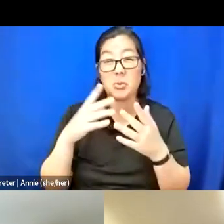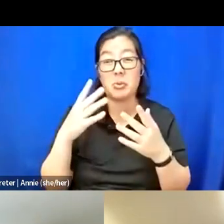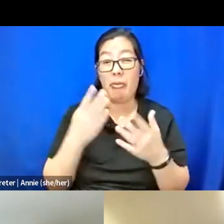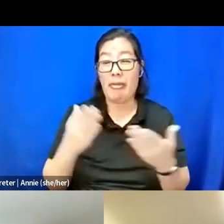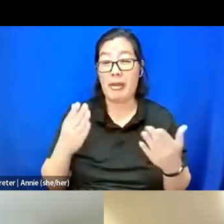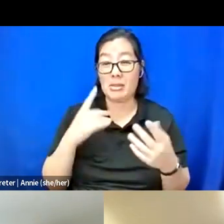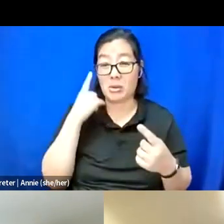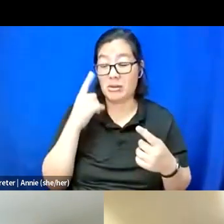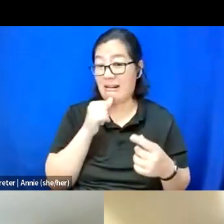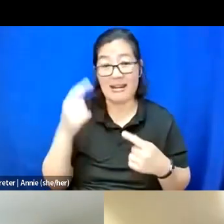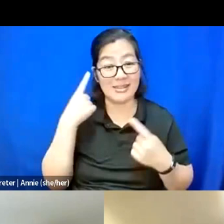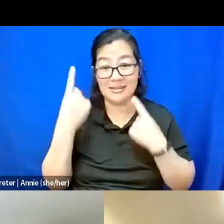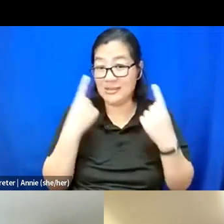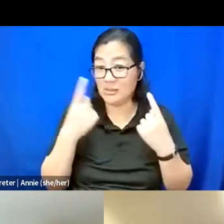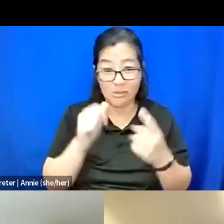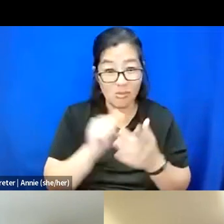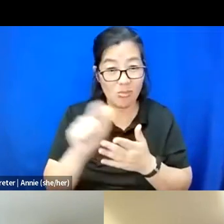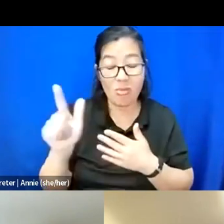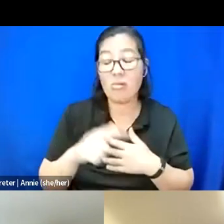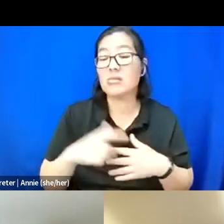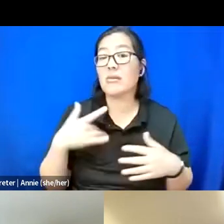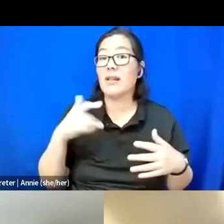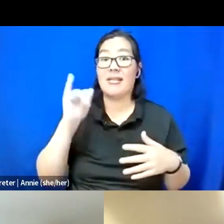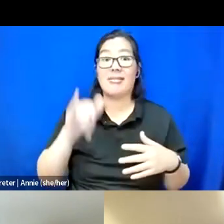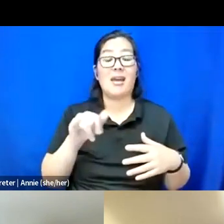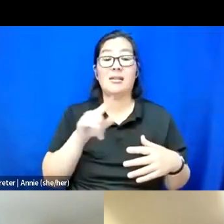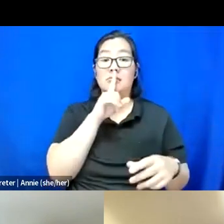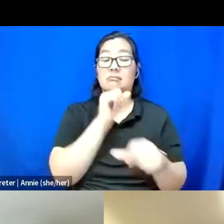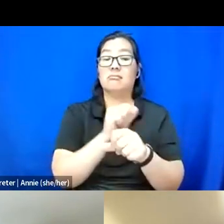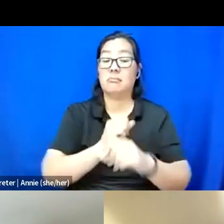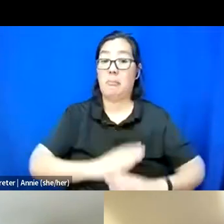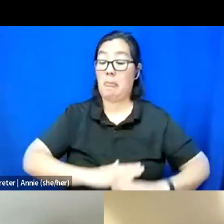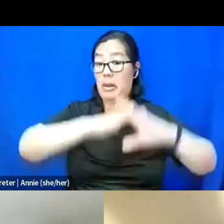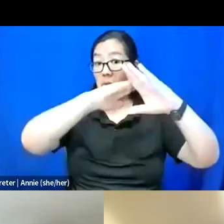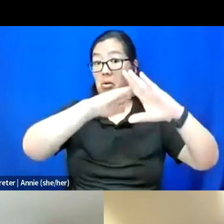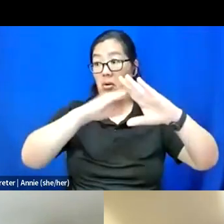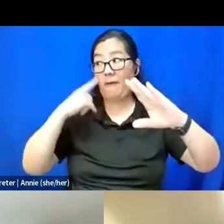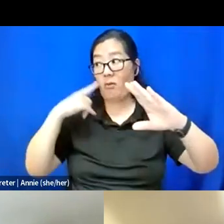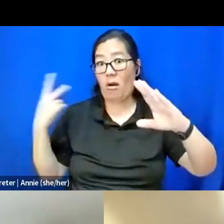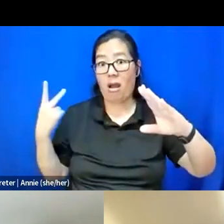And I feel that it is truly a barrier for us to stay in community.